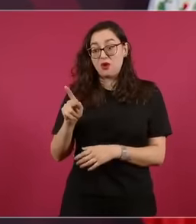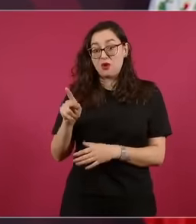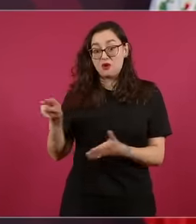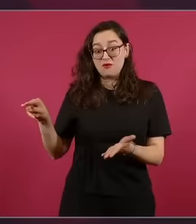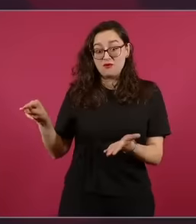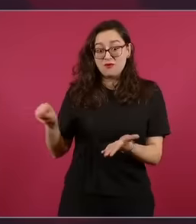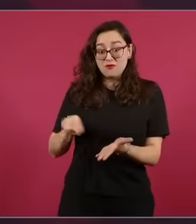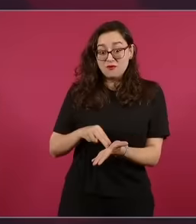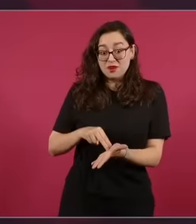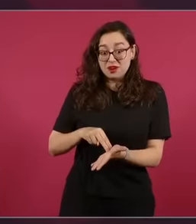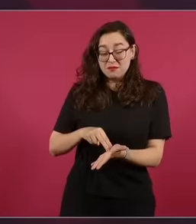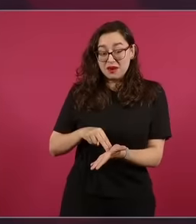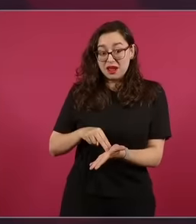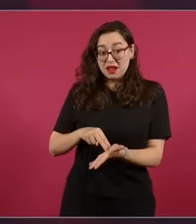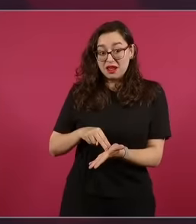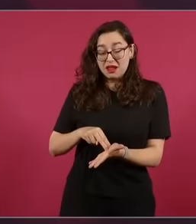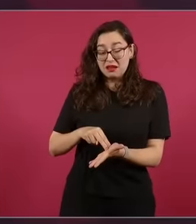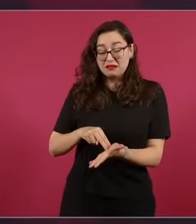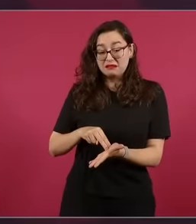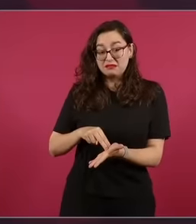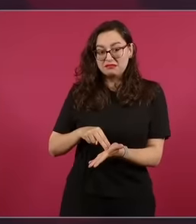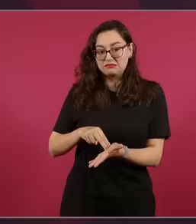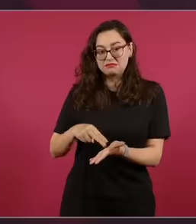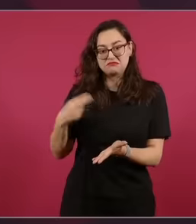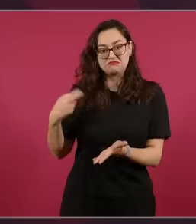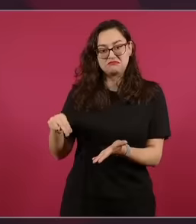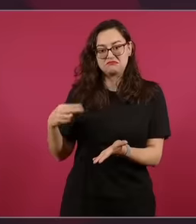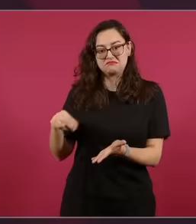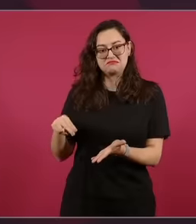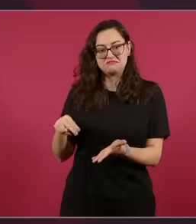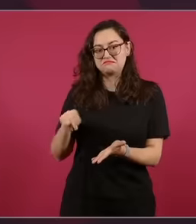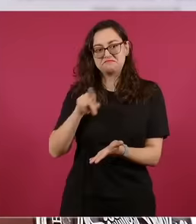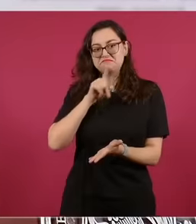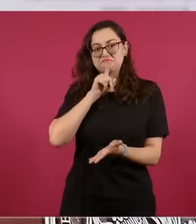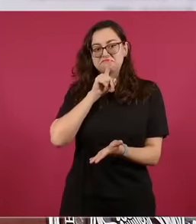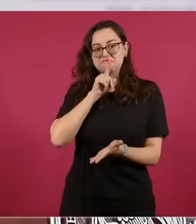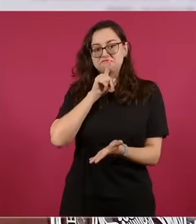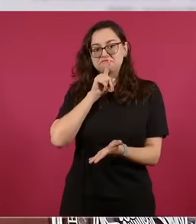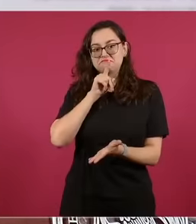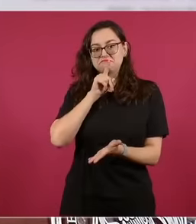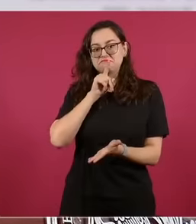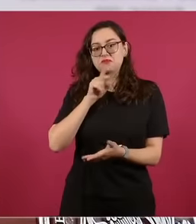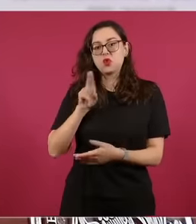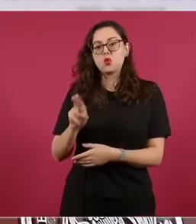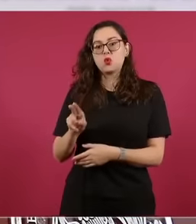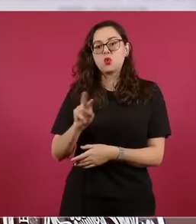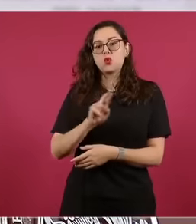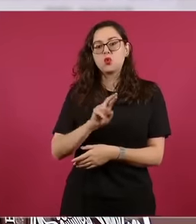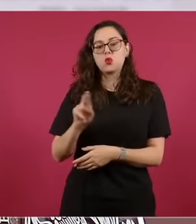articles as Urrea was the second